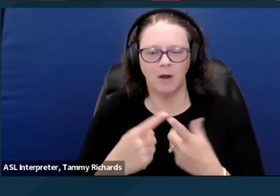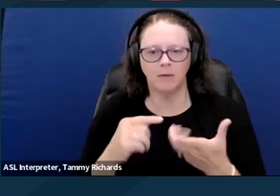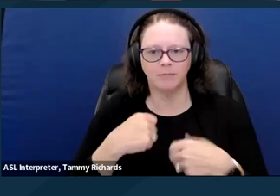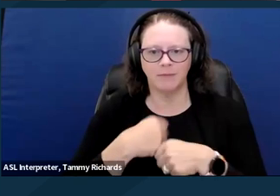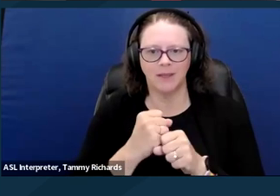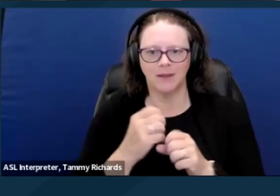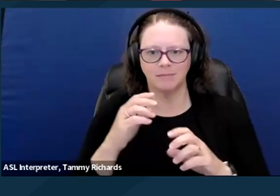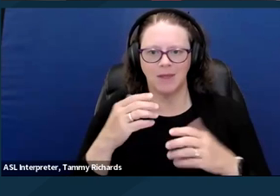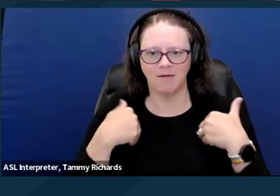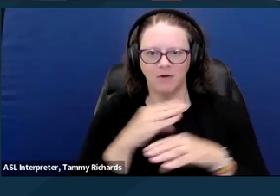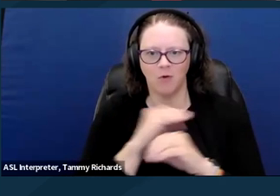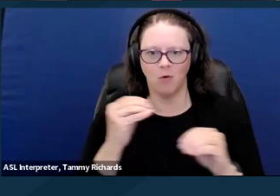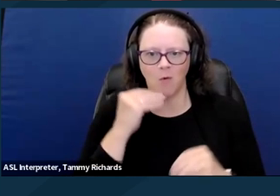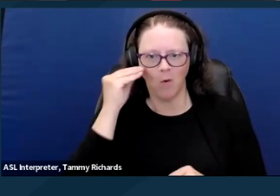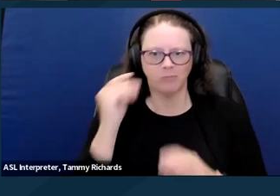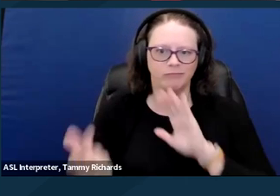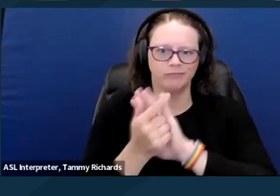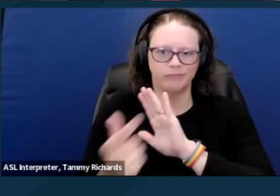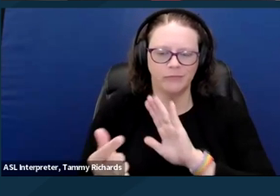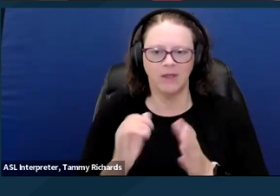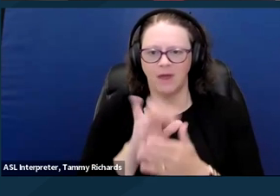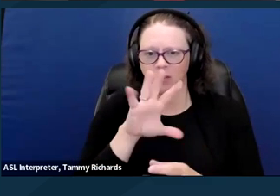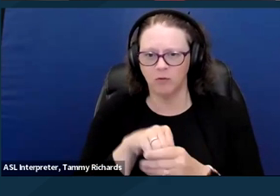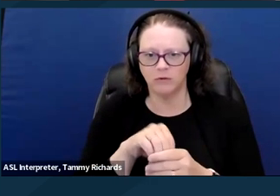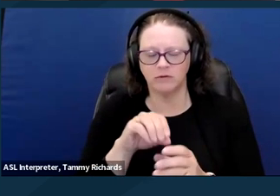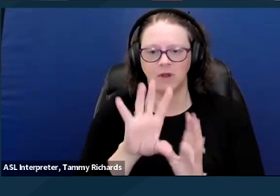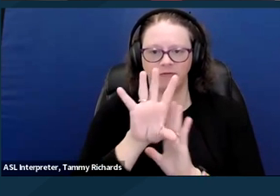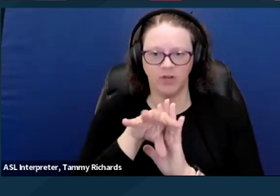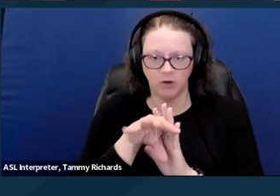That includes videos, fact sheets and news articles.